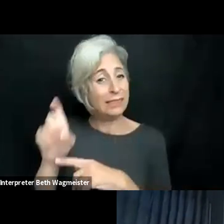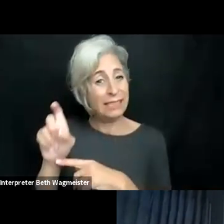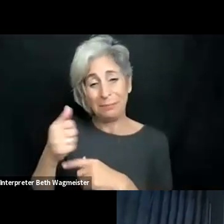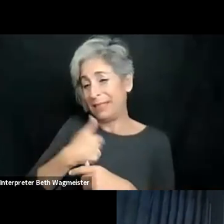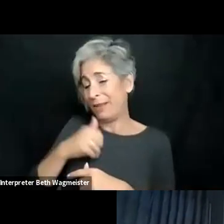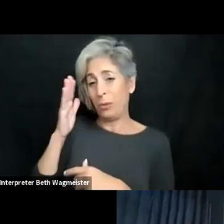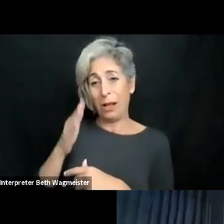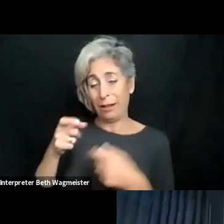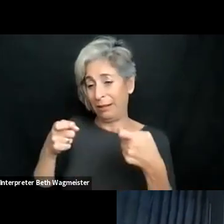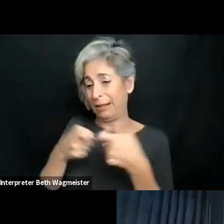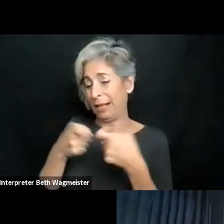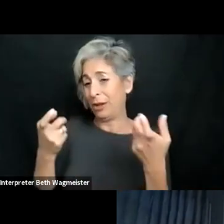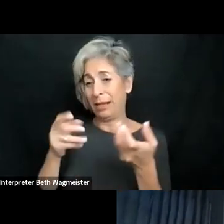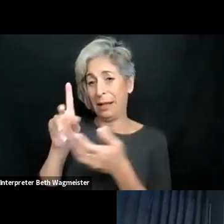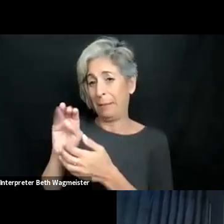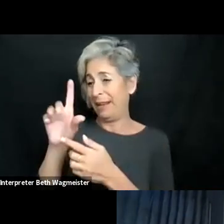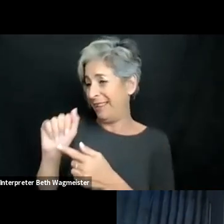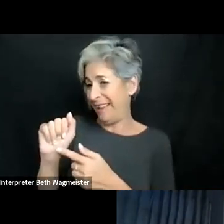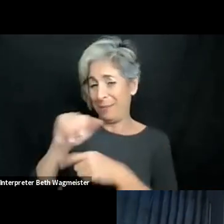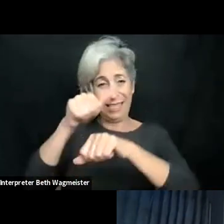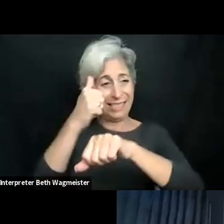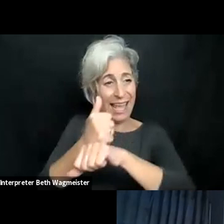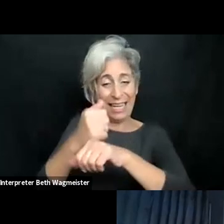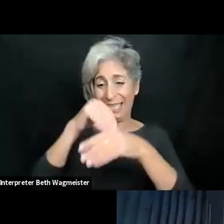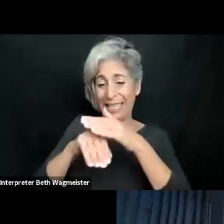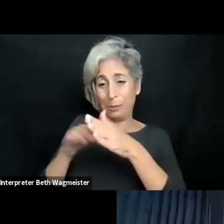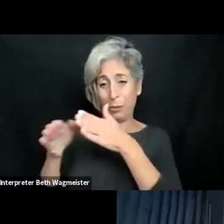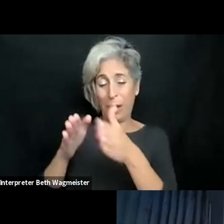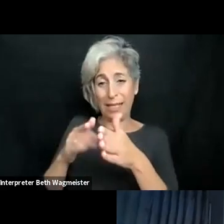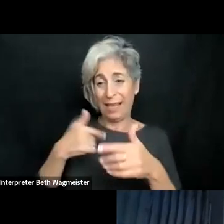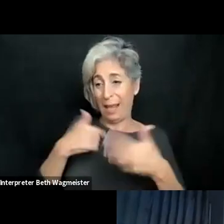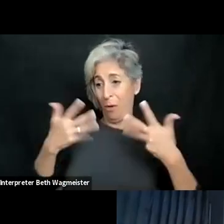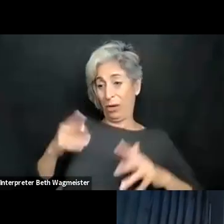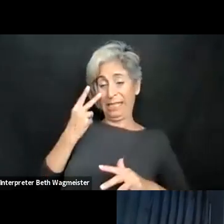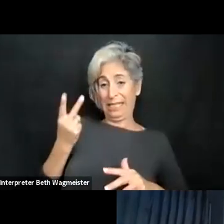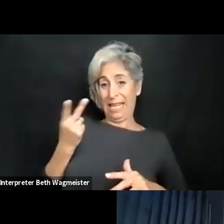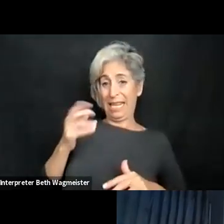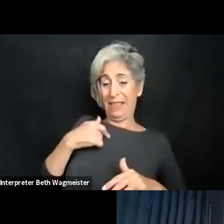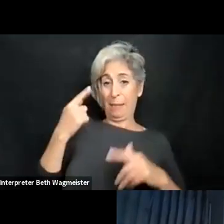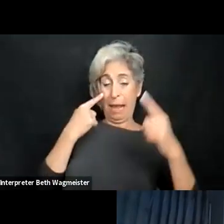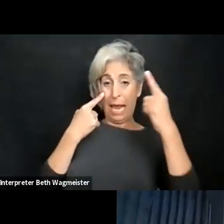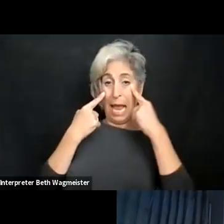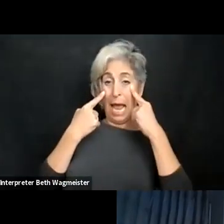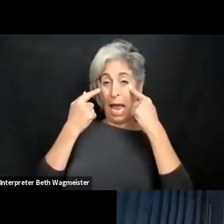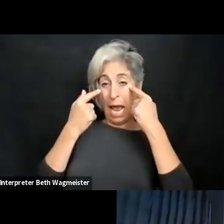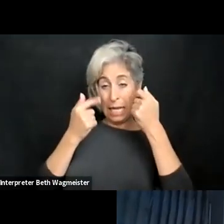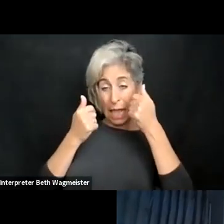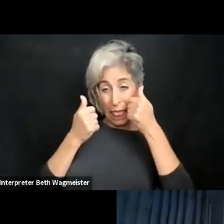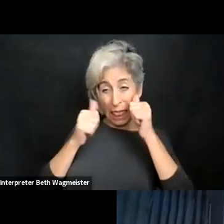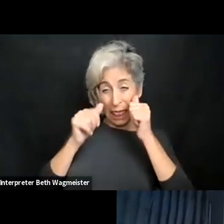myself am getting eelder and at some point I will certainly need this assistive technology and will need electronic media being